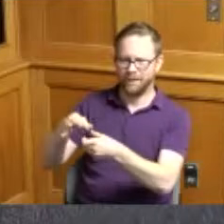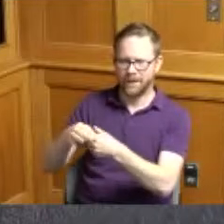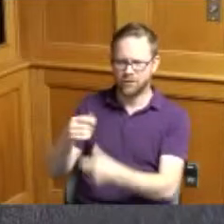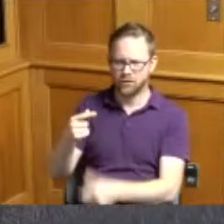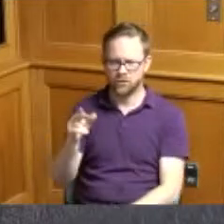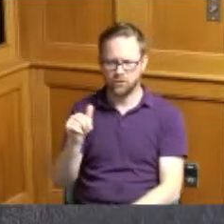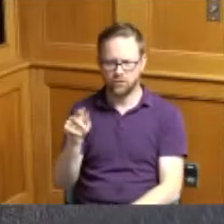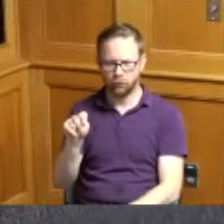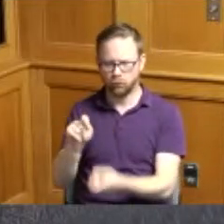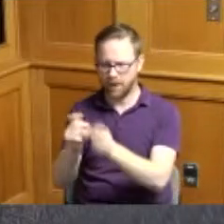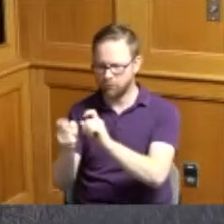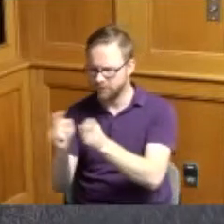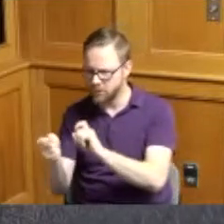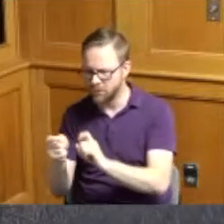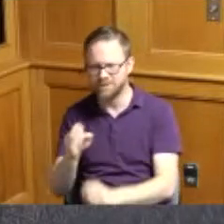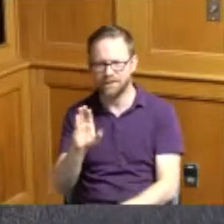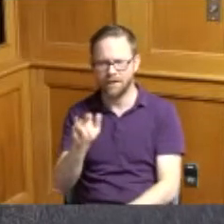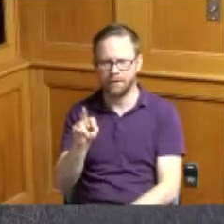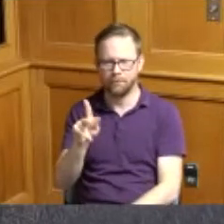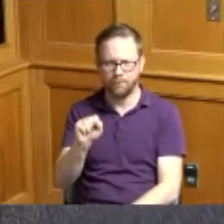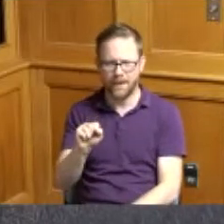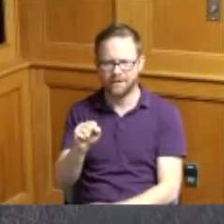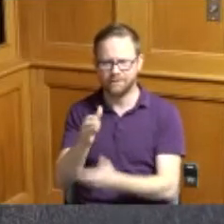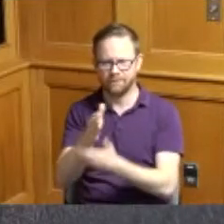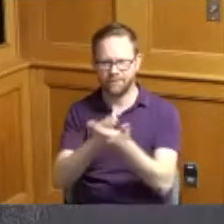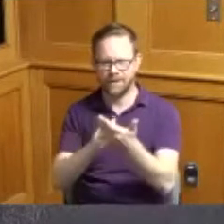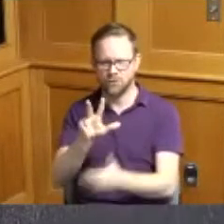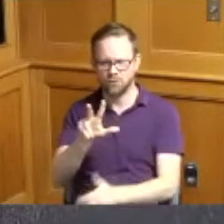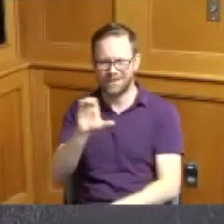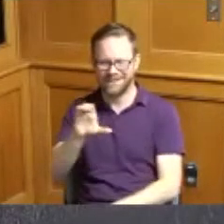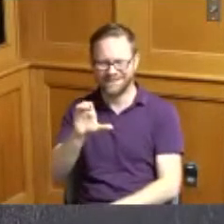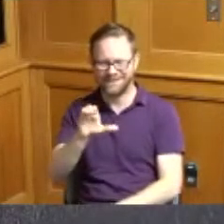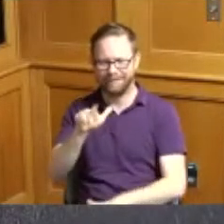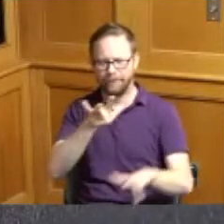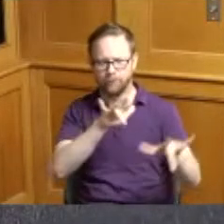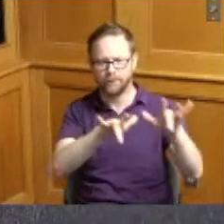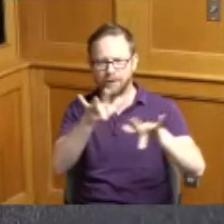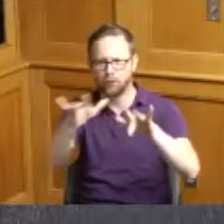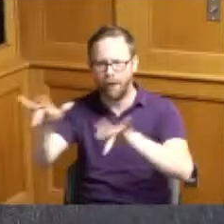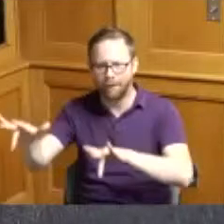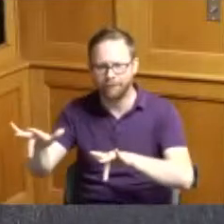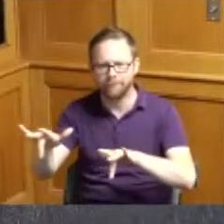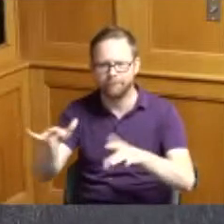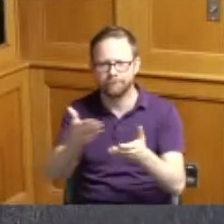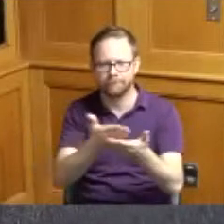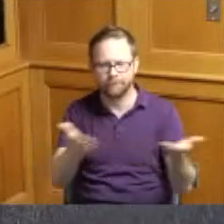and Banks phase 3C interactive elements and we have Phil Beck is here for any questions